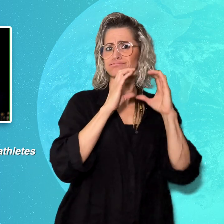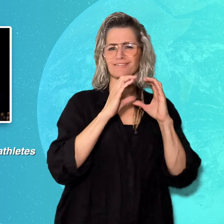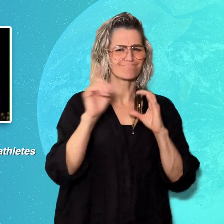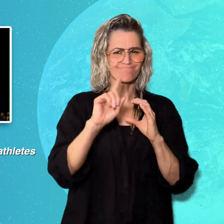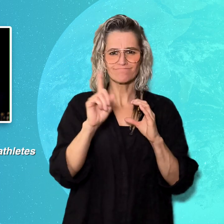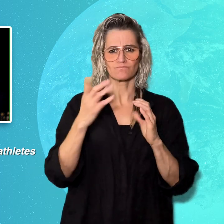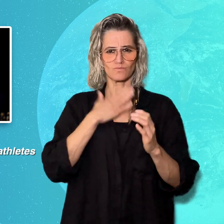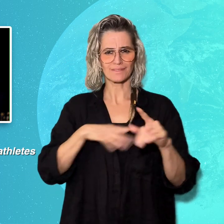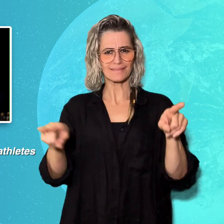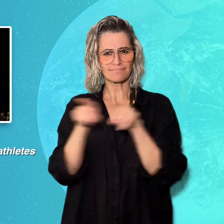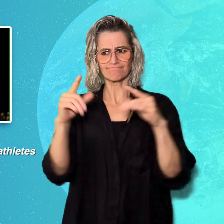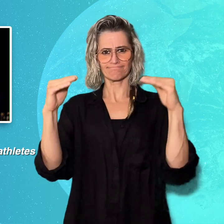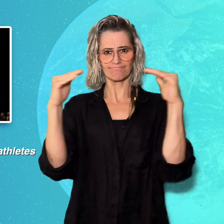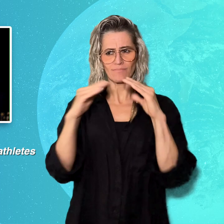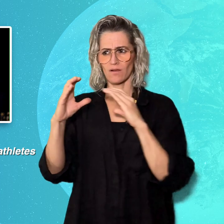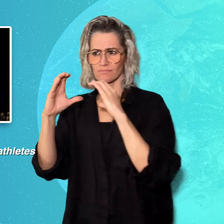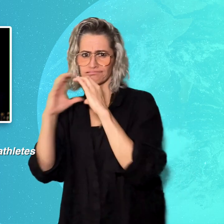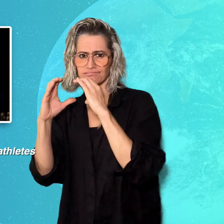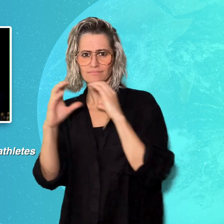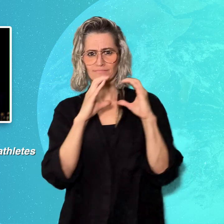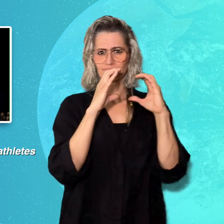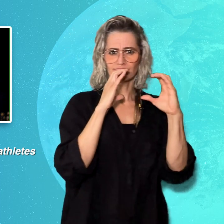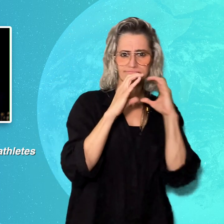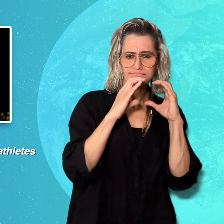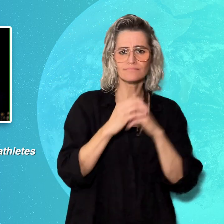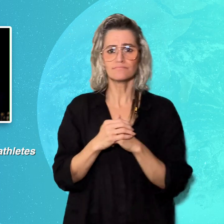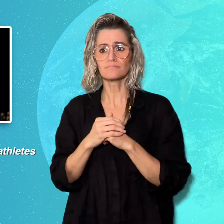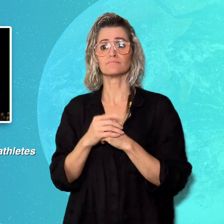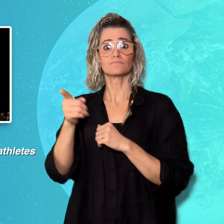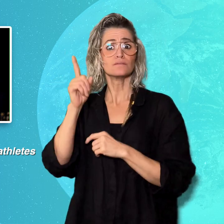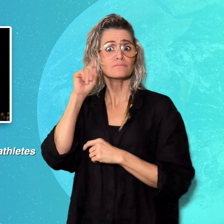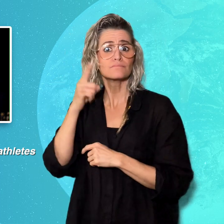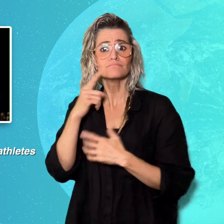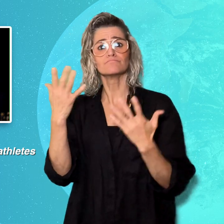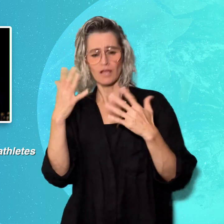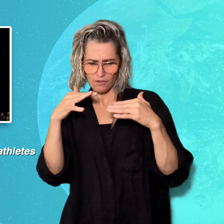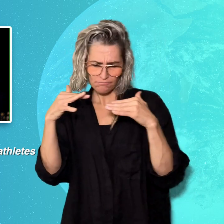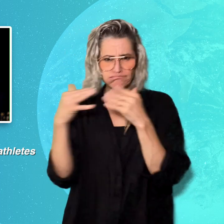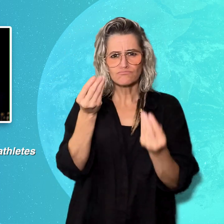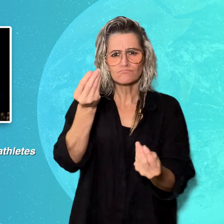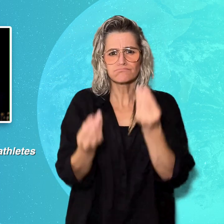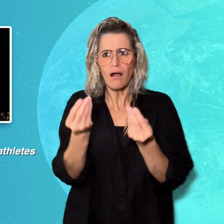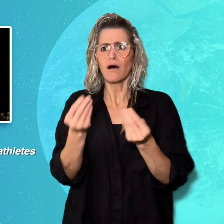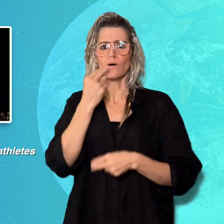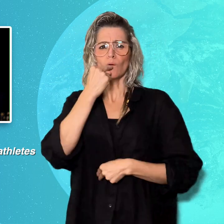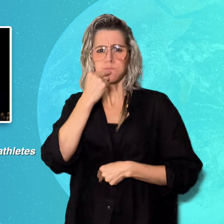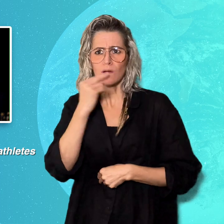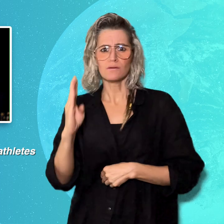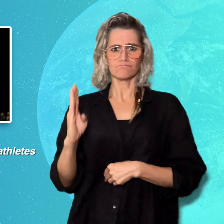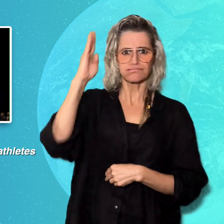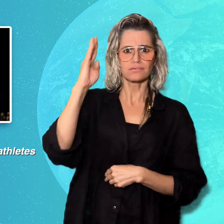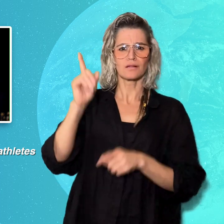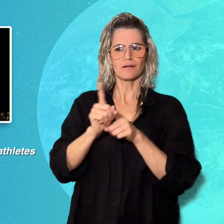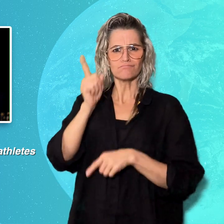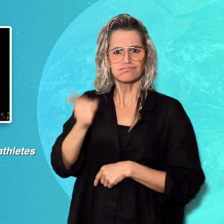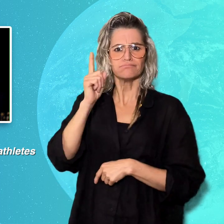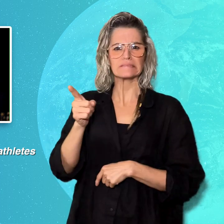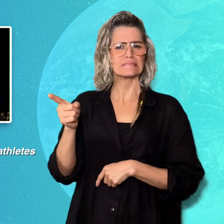athletes and to reduce miscommunication and unwarranted